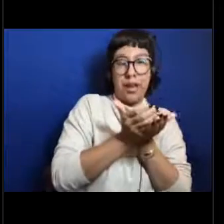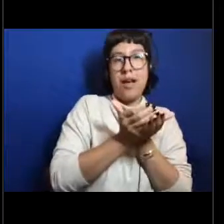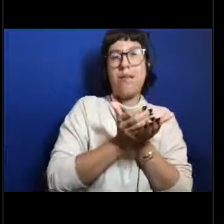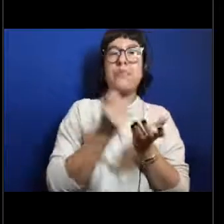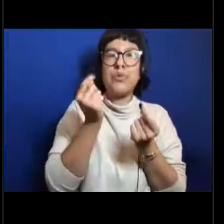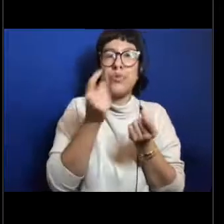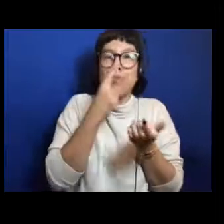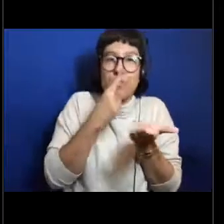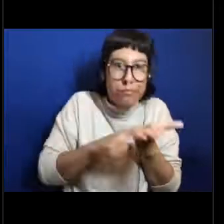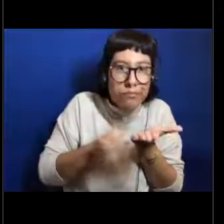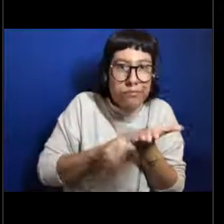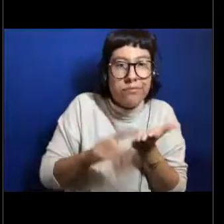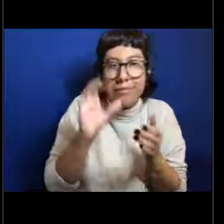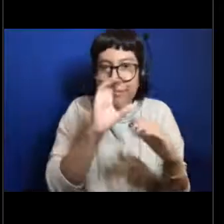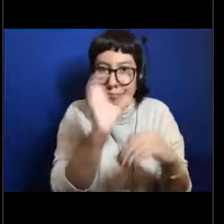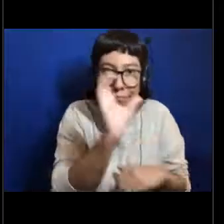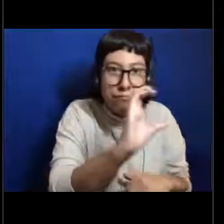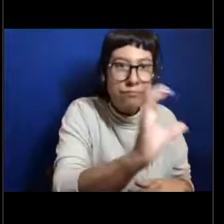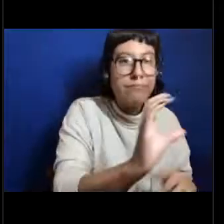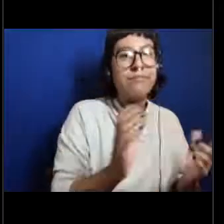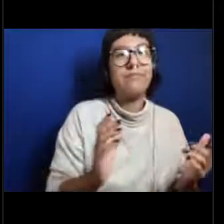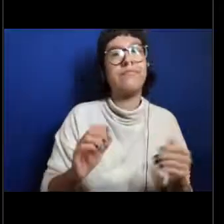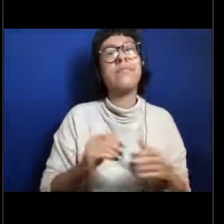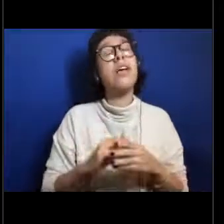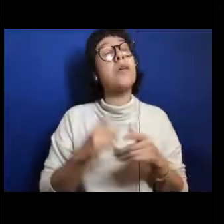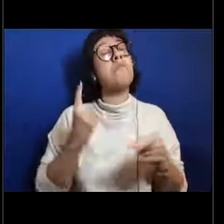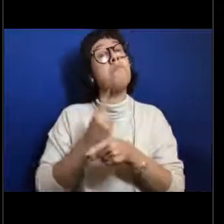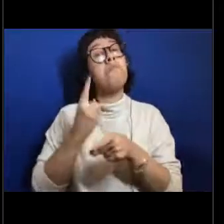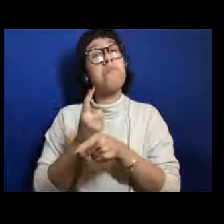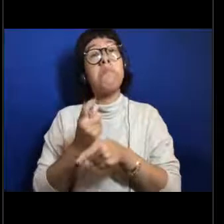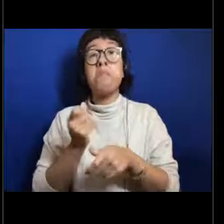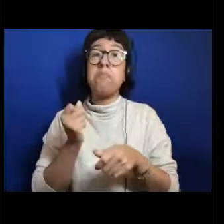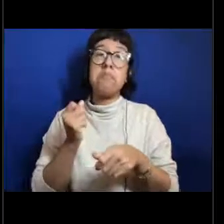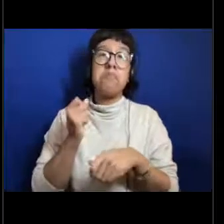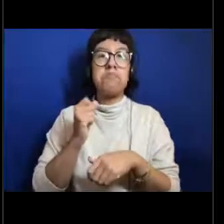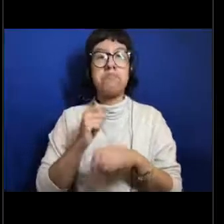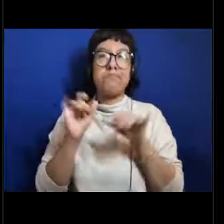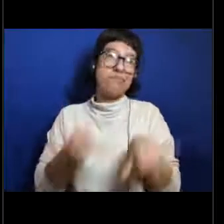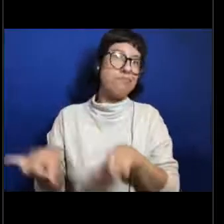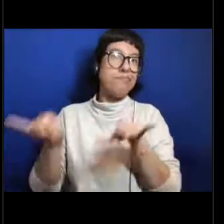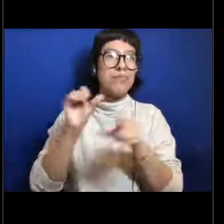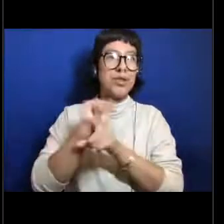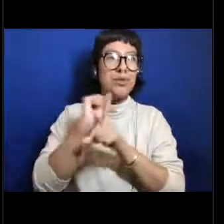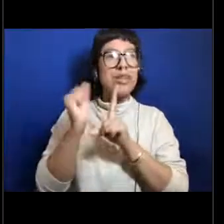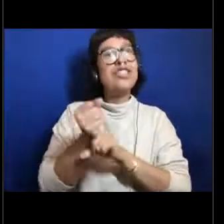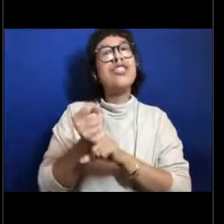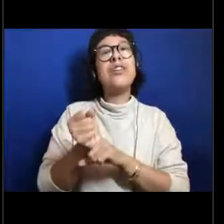And we usually, during a normal year when we're out and operating, we stream everything that we do live